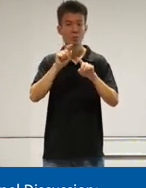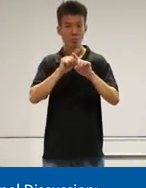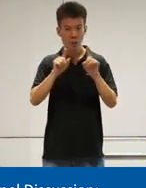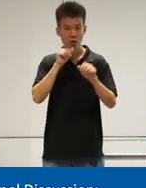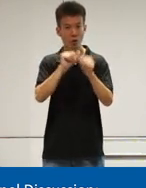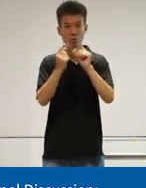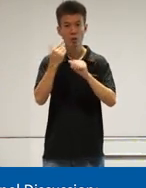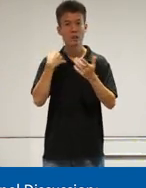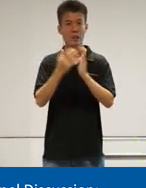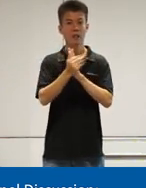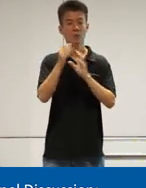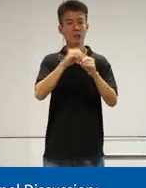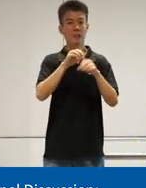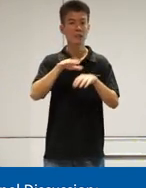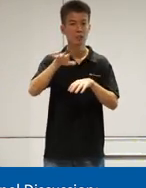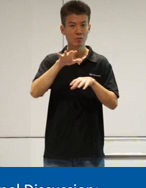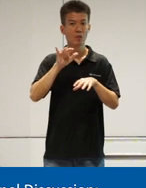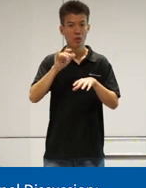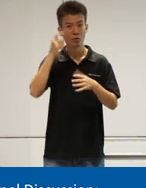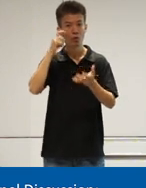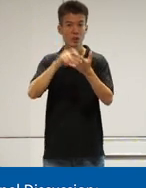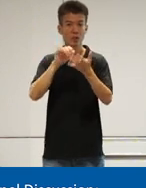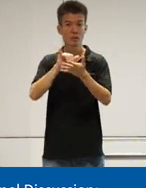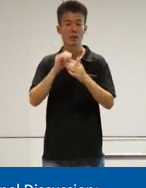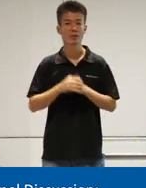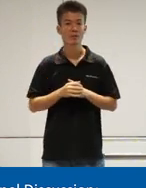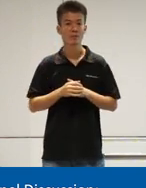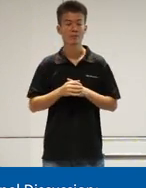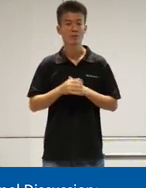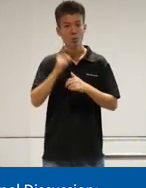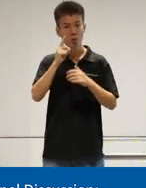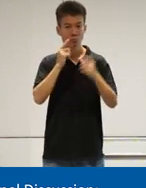an expert in the space and I think we have to recognize that and so one of the roles that SG